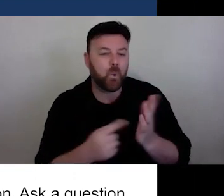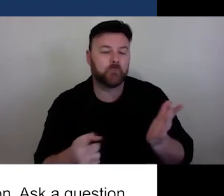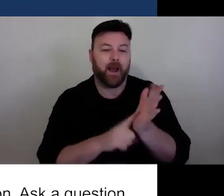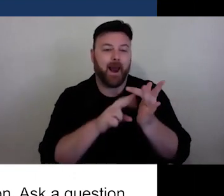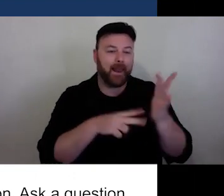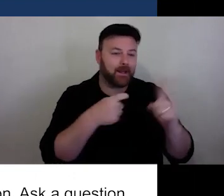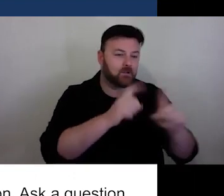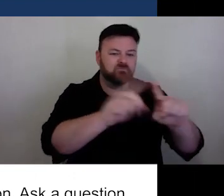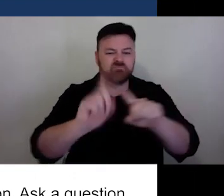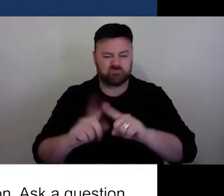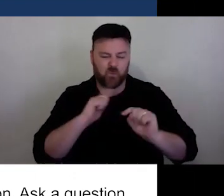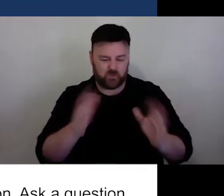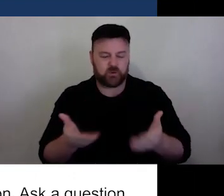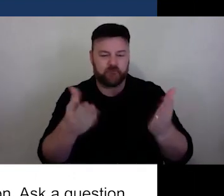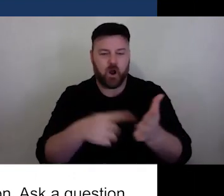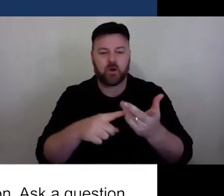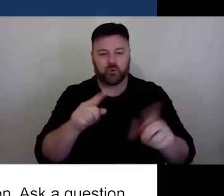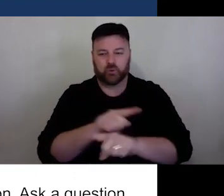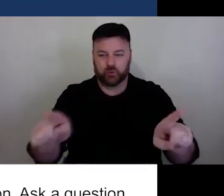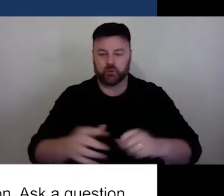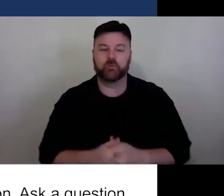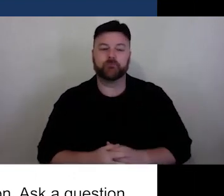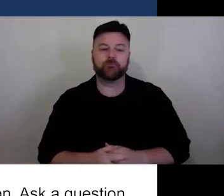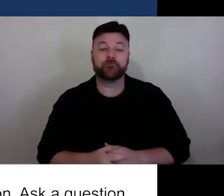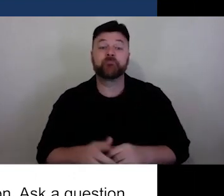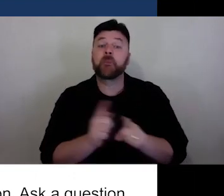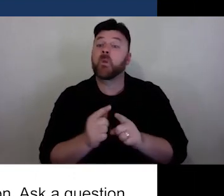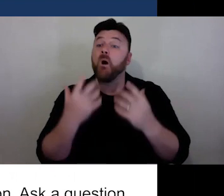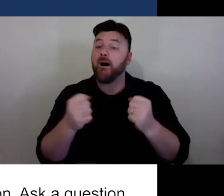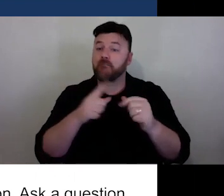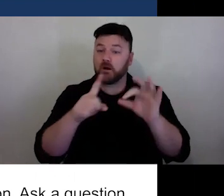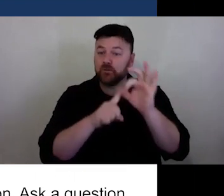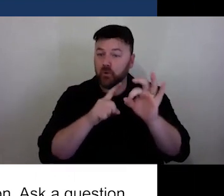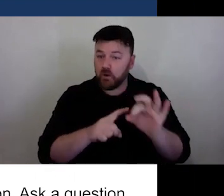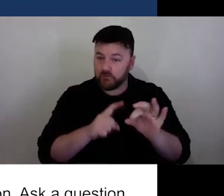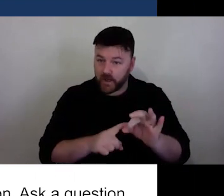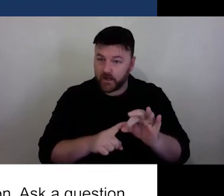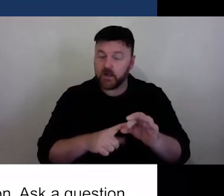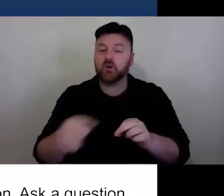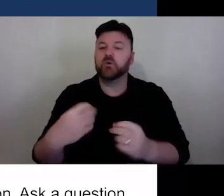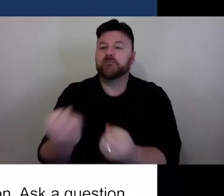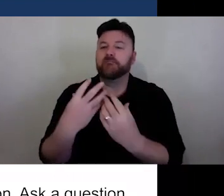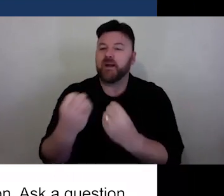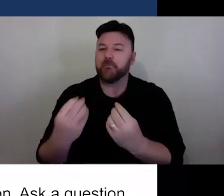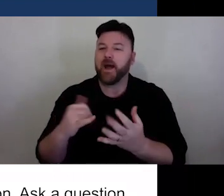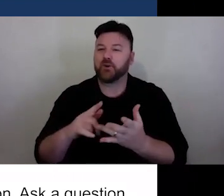There will be a short survey to complete for us to sort of continue learning and improving this series for you.